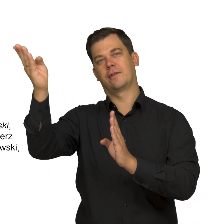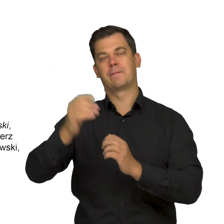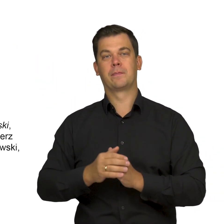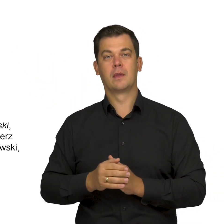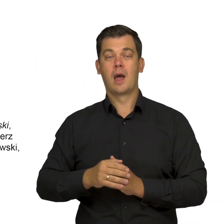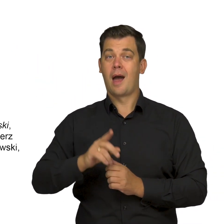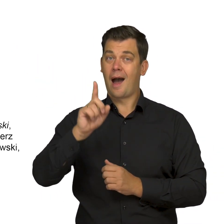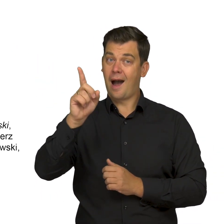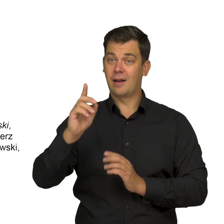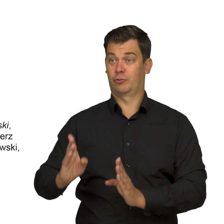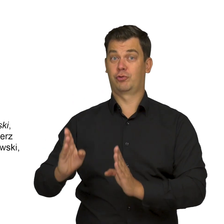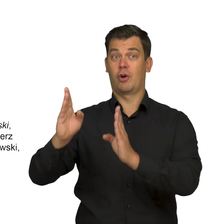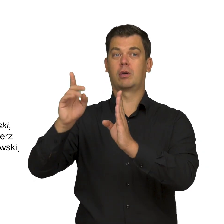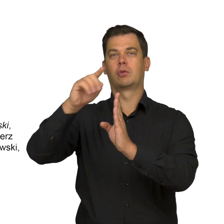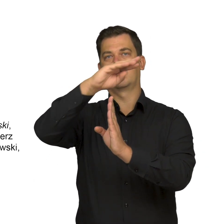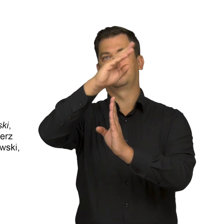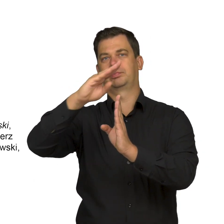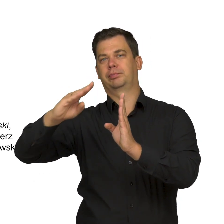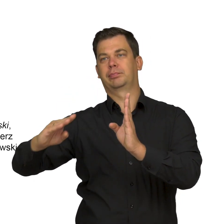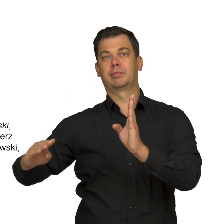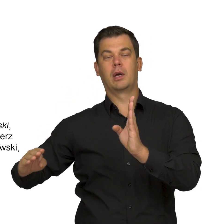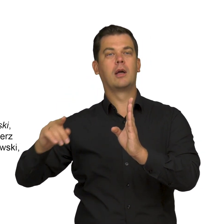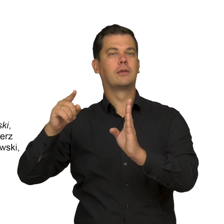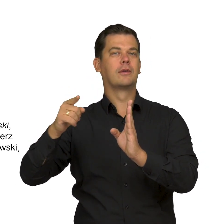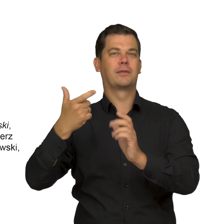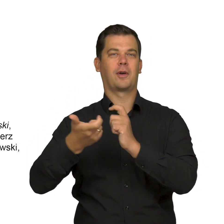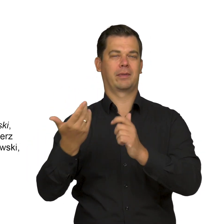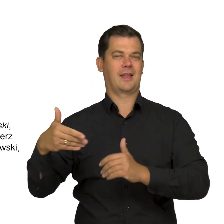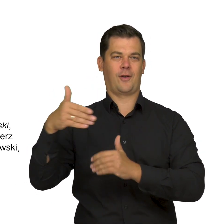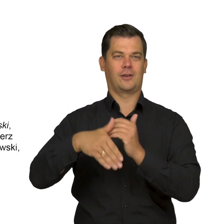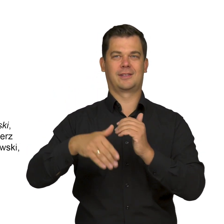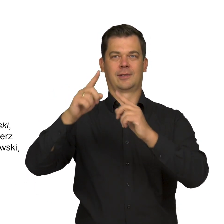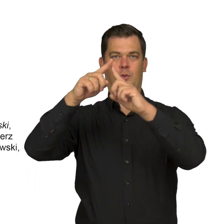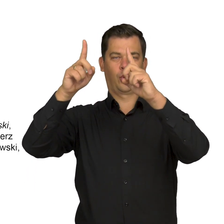Yet the line of the slope runs a little to the right from the top,